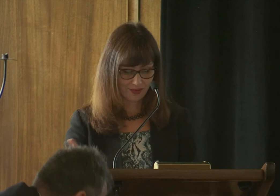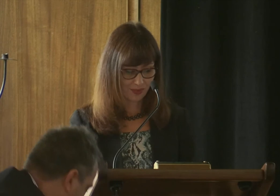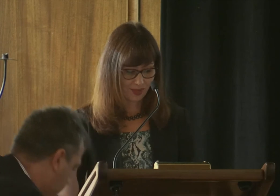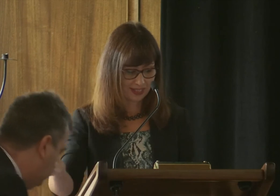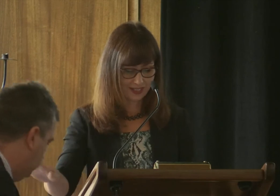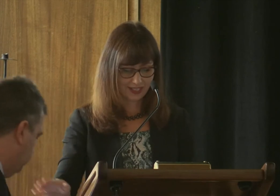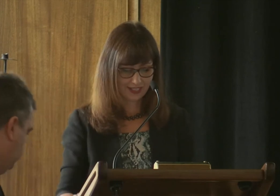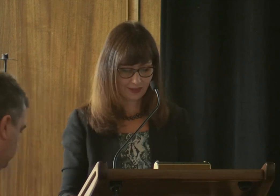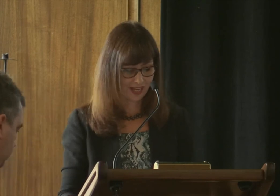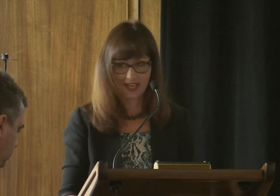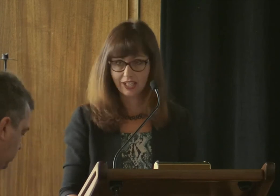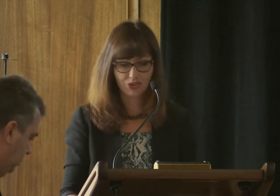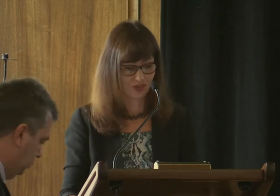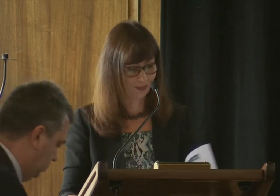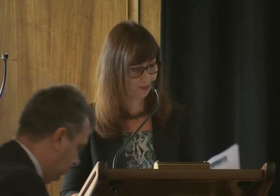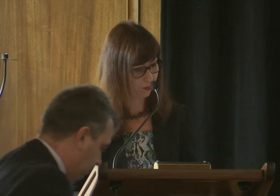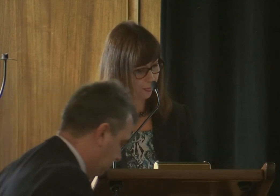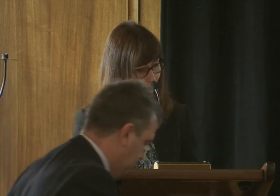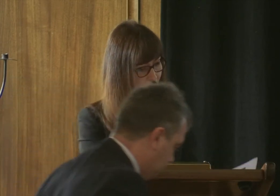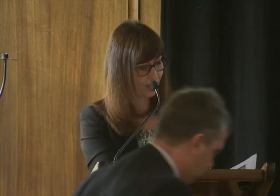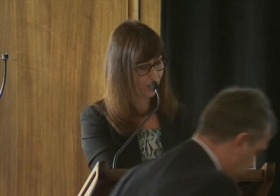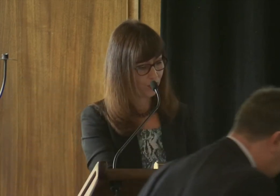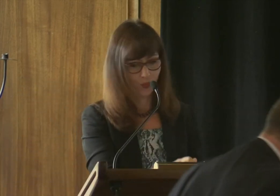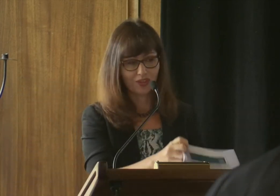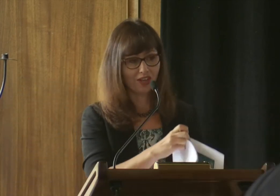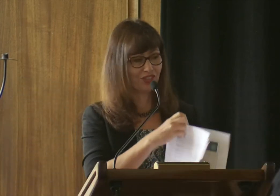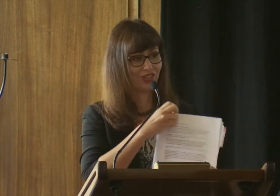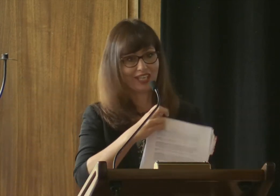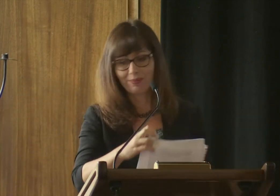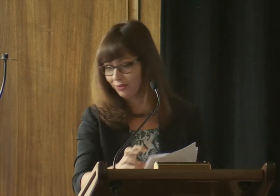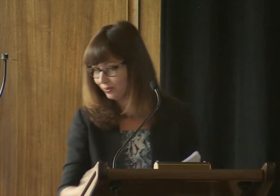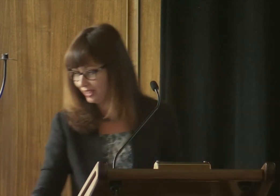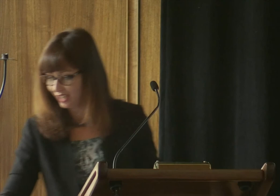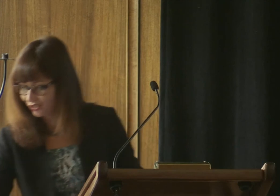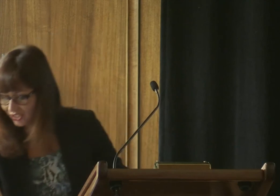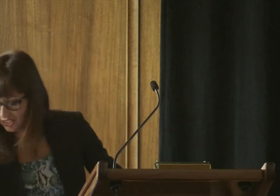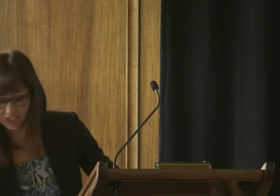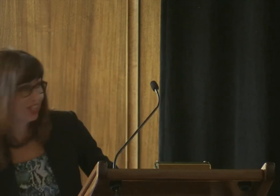more insights about our country. With I've just got a couple extra slides